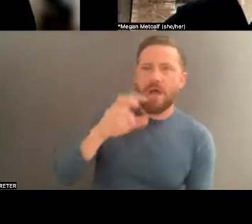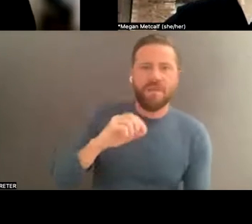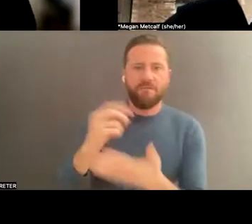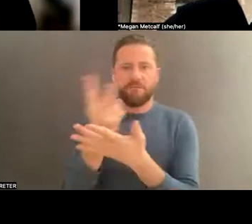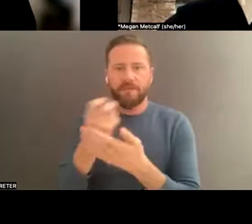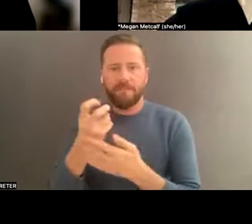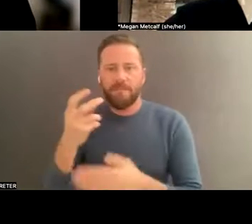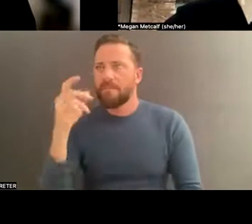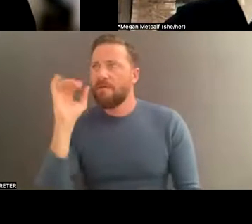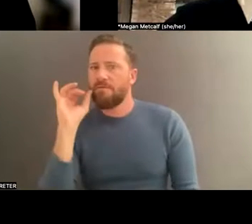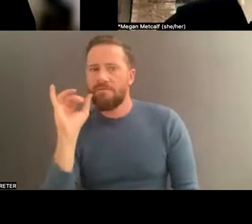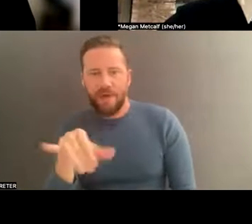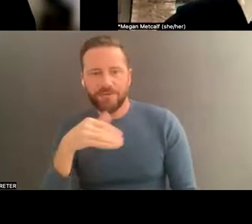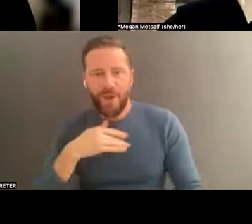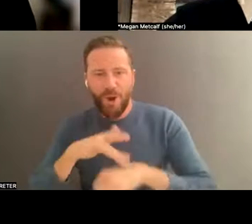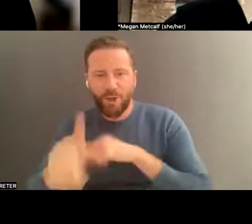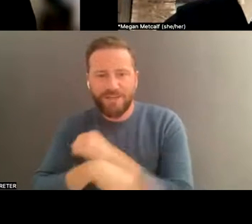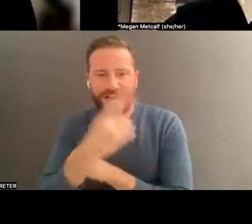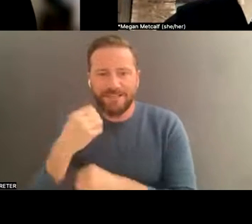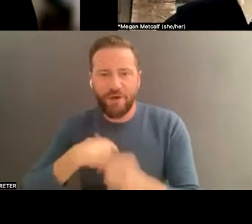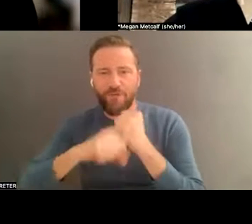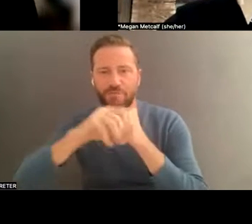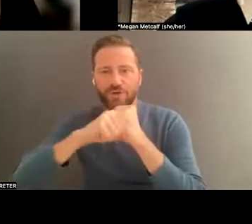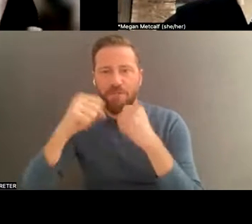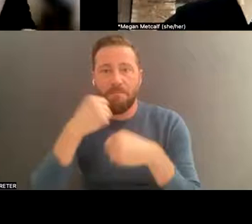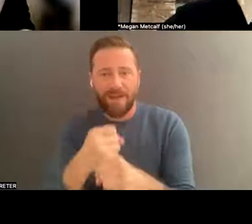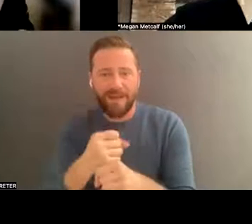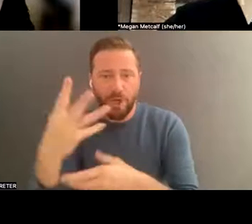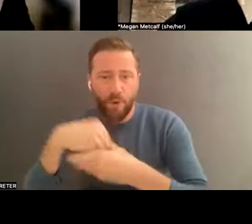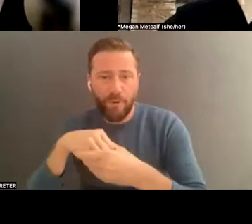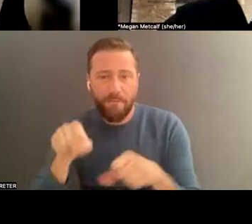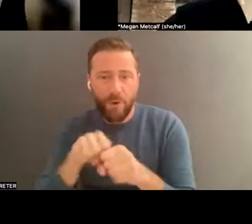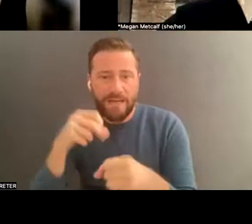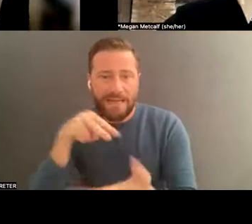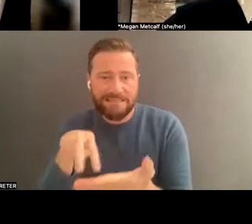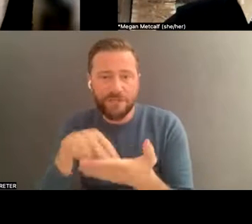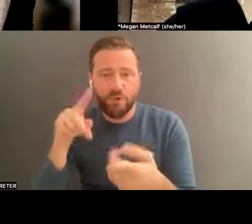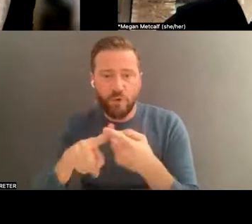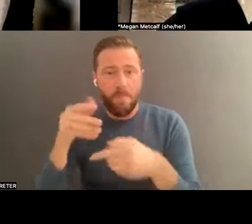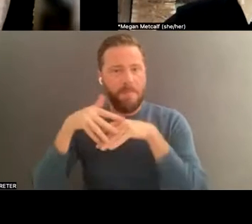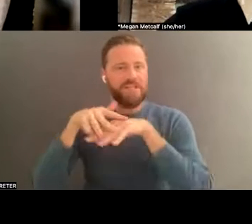bit. Those were my early days of commercial making as far as incorporating breakdance into the mainstream. And